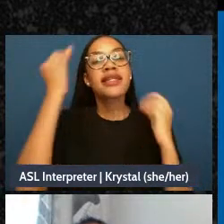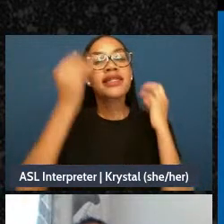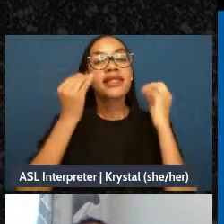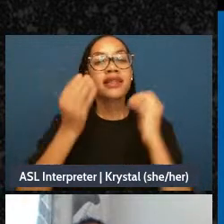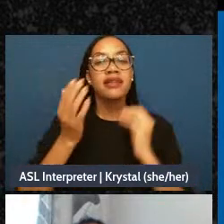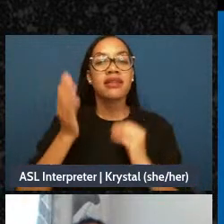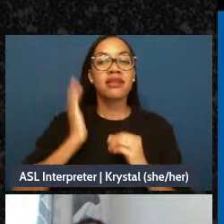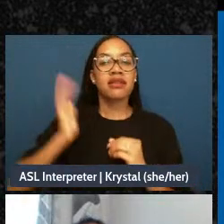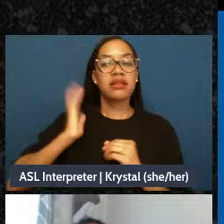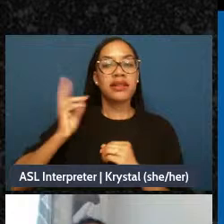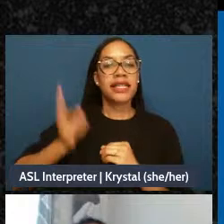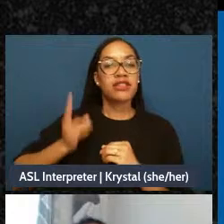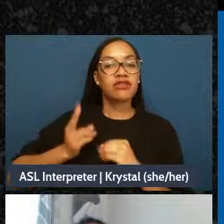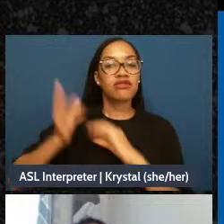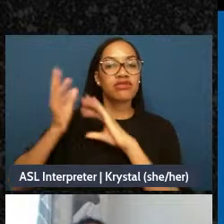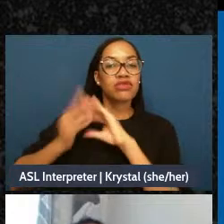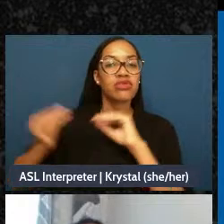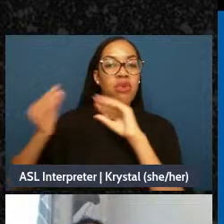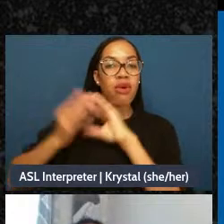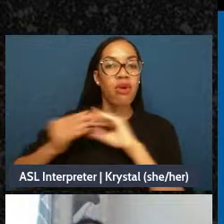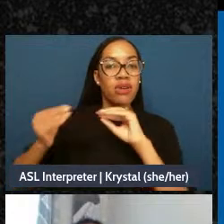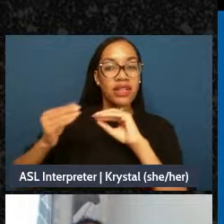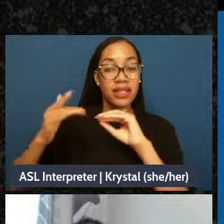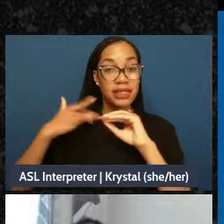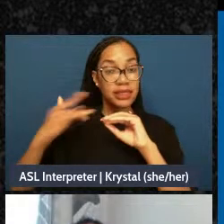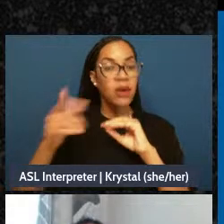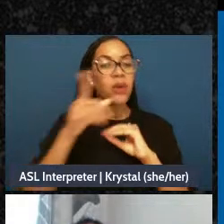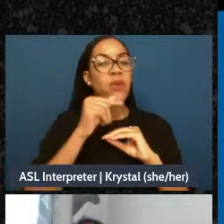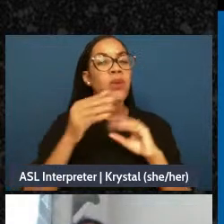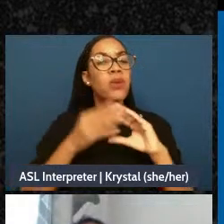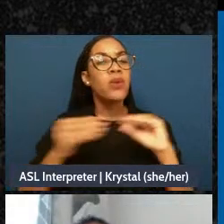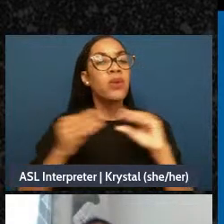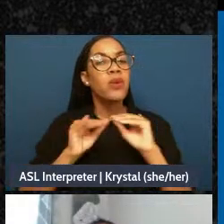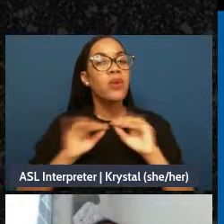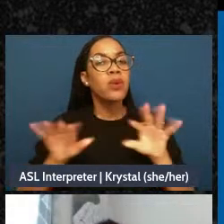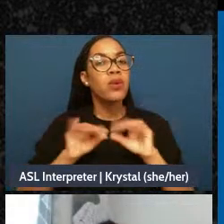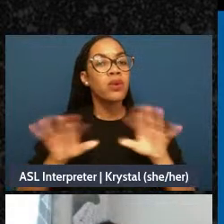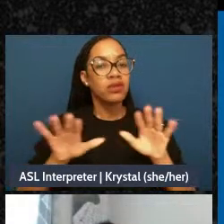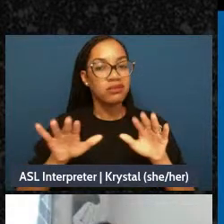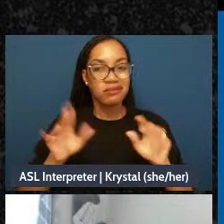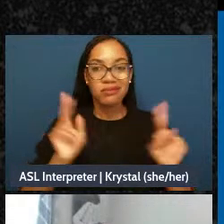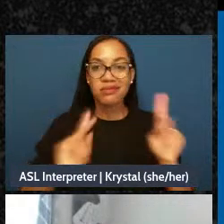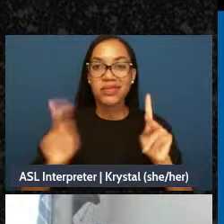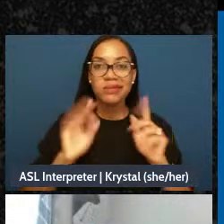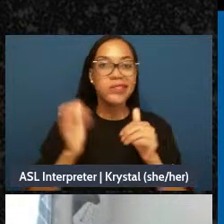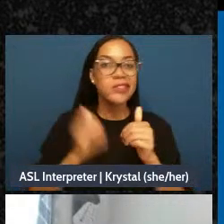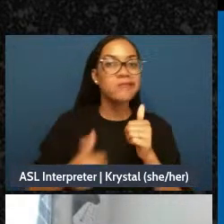people who wanted to tell the stories. Were the catholic missionaries telling stories about Native